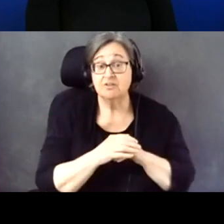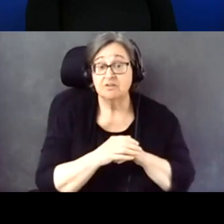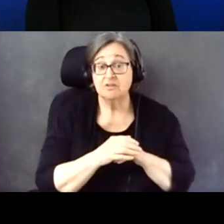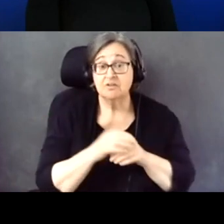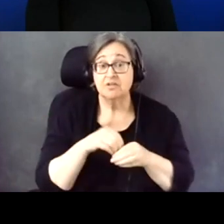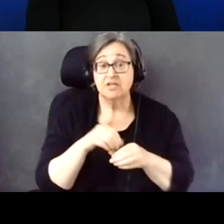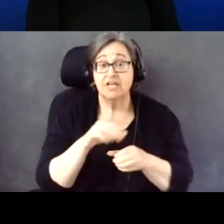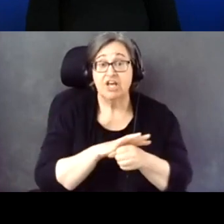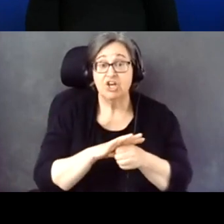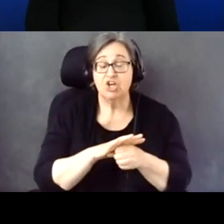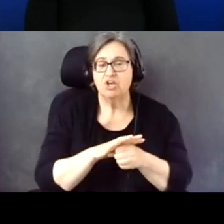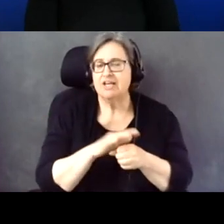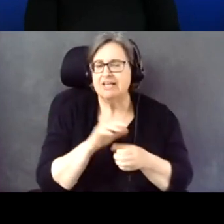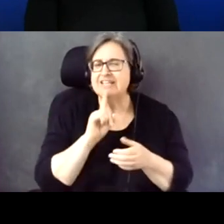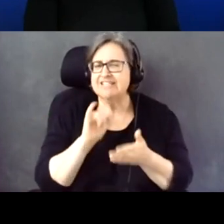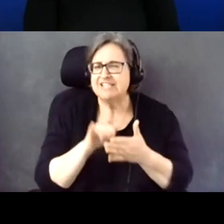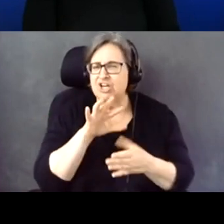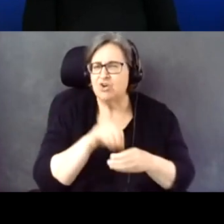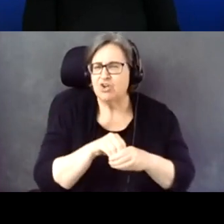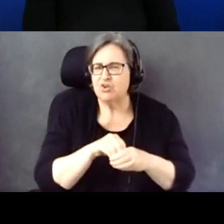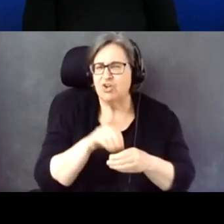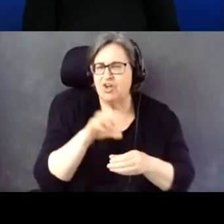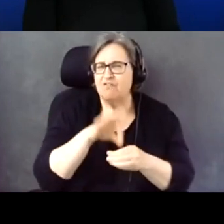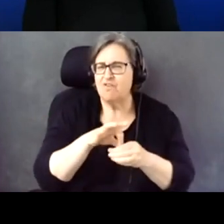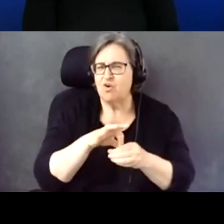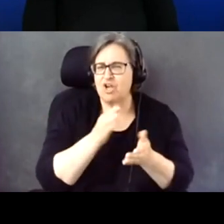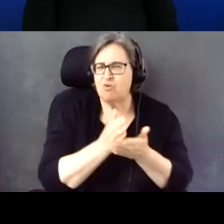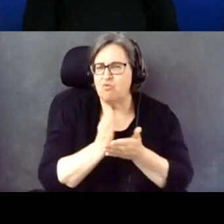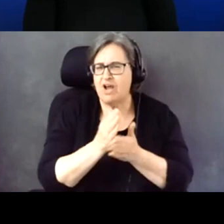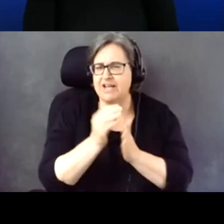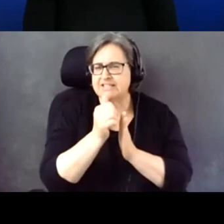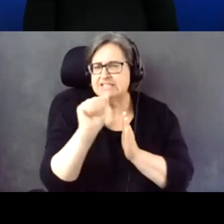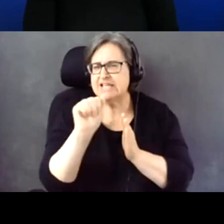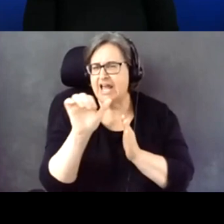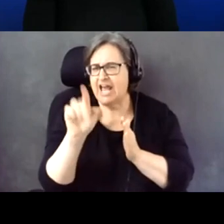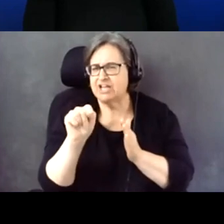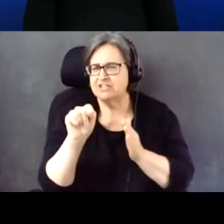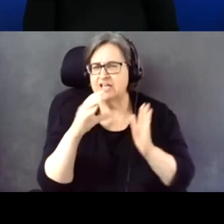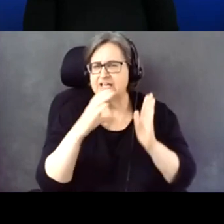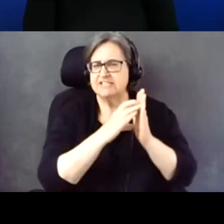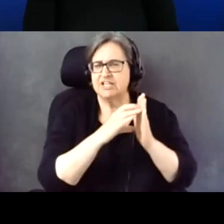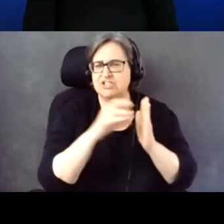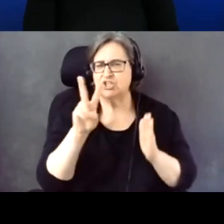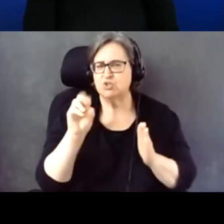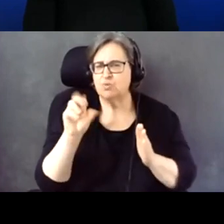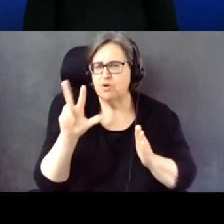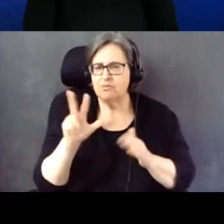Rights Act in section 203? Terry, would you able to speak to this issue?